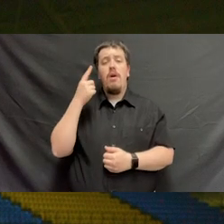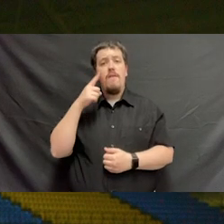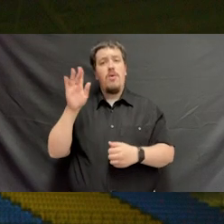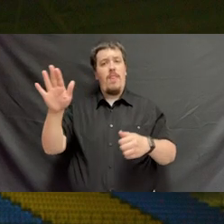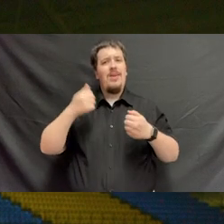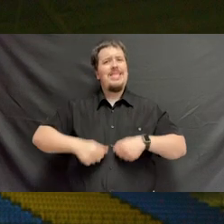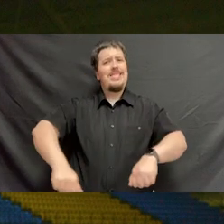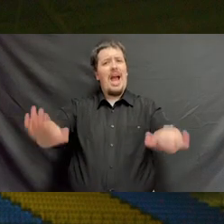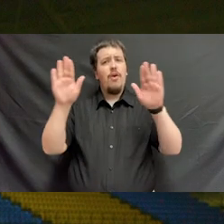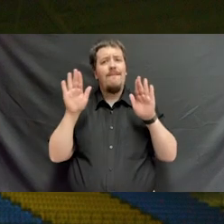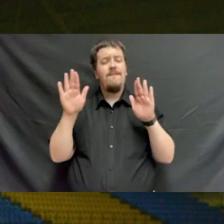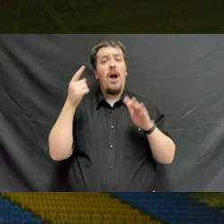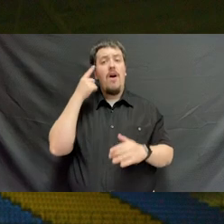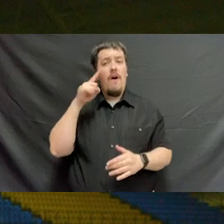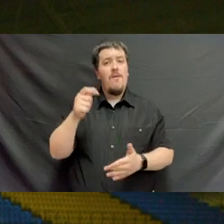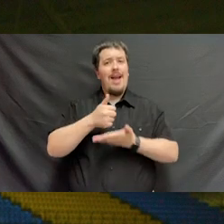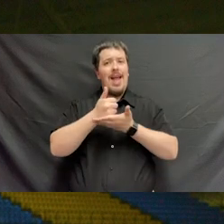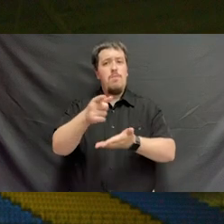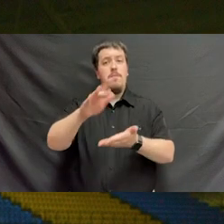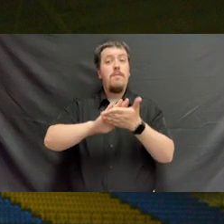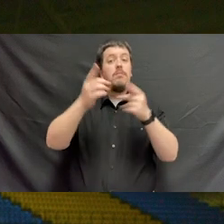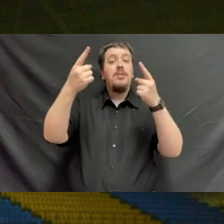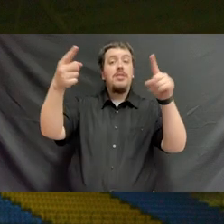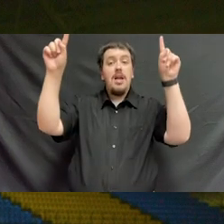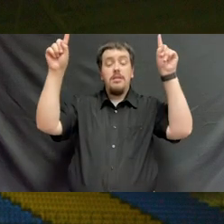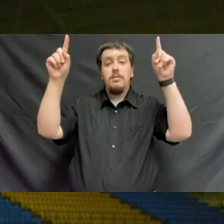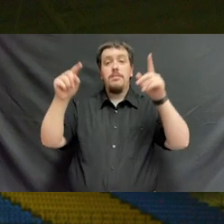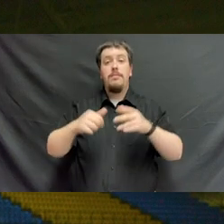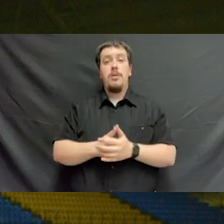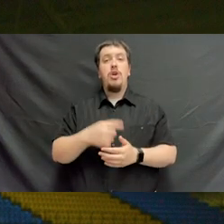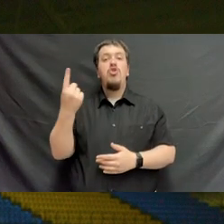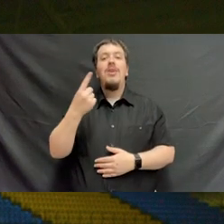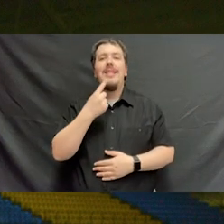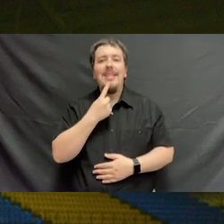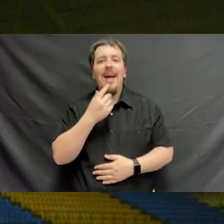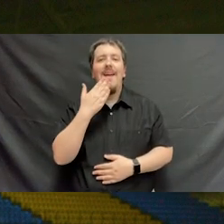that they made to make your success possible. Just say thanks.